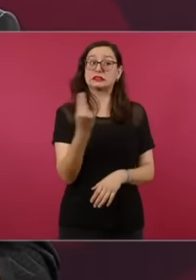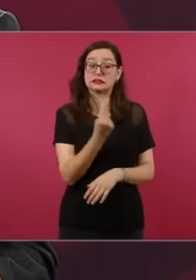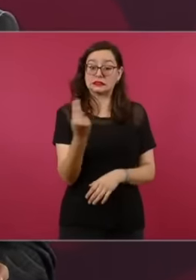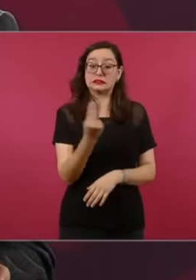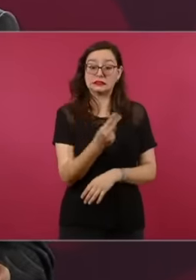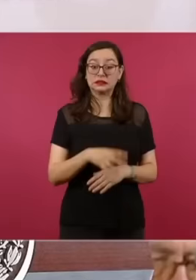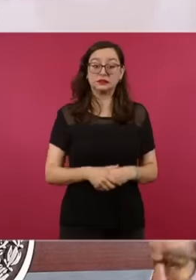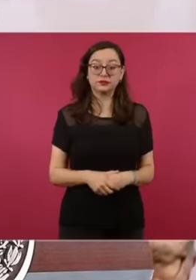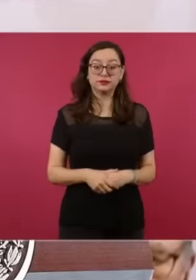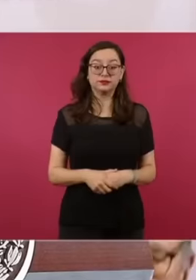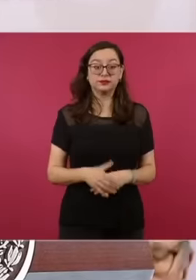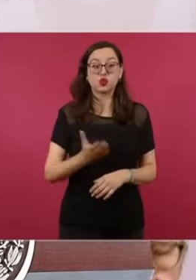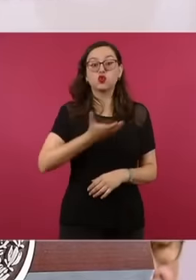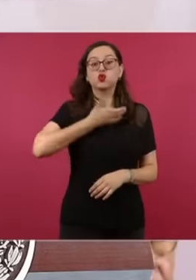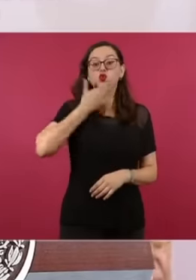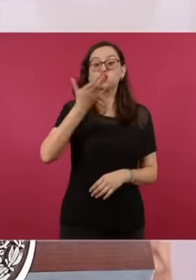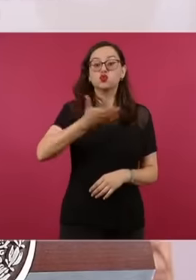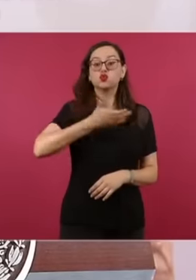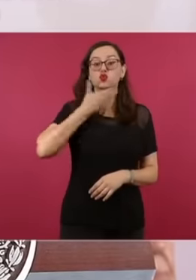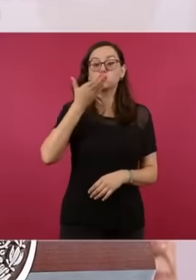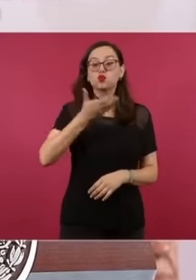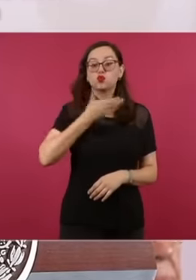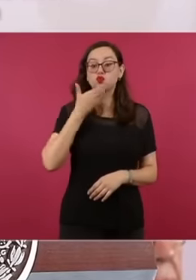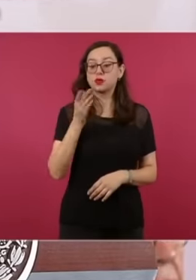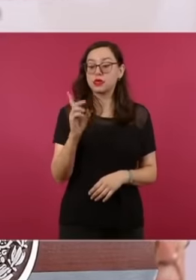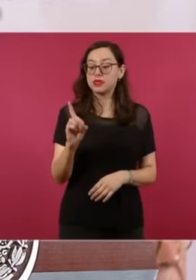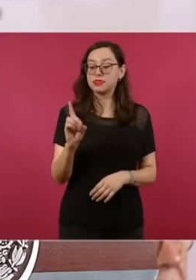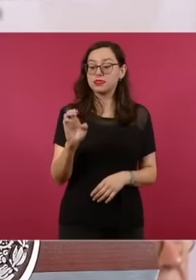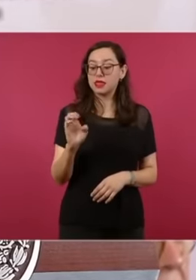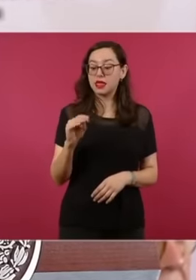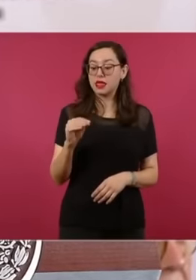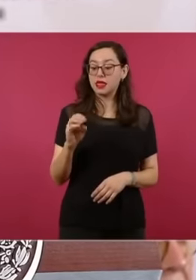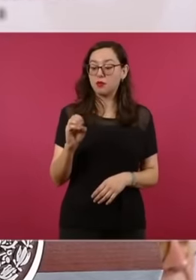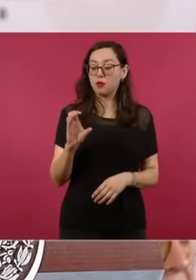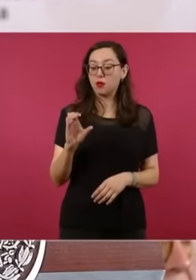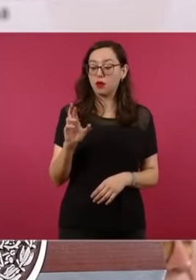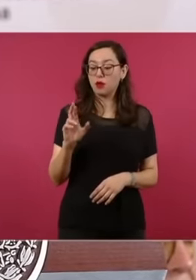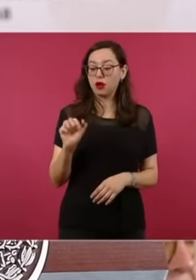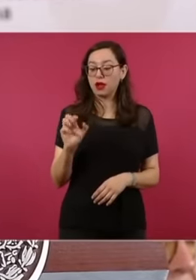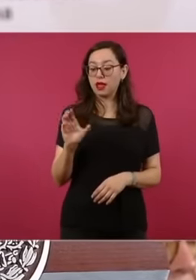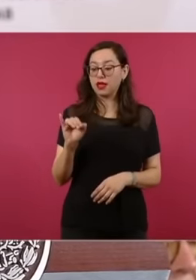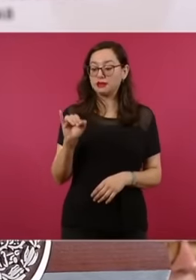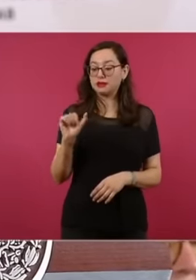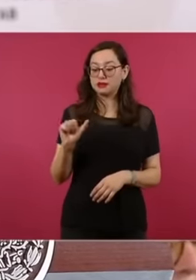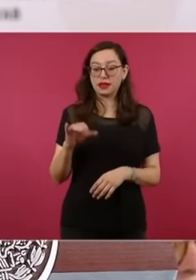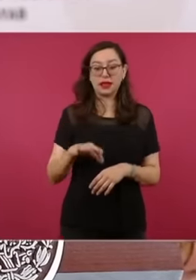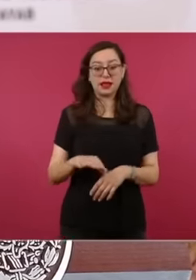democracy in a few words or in a word to